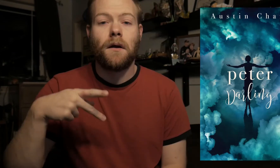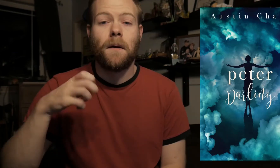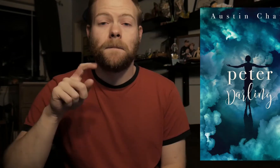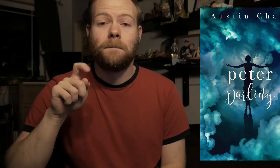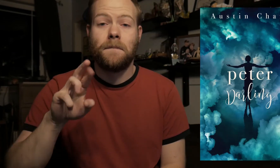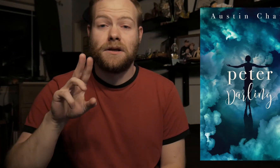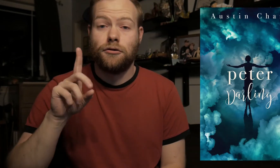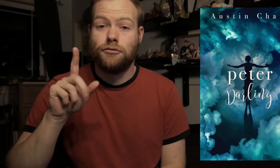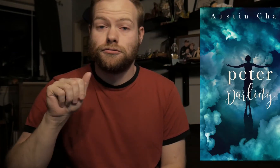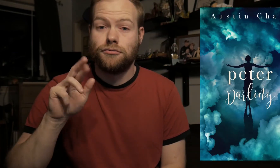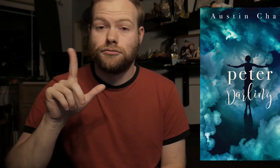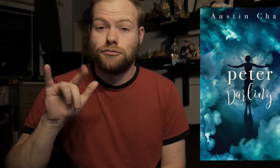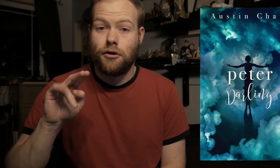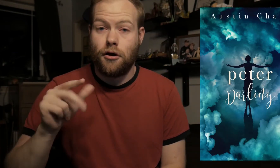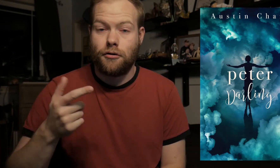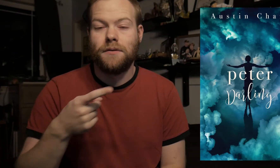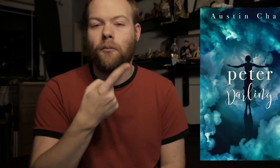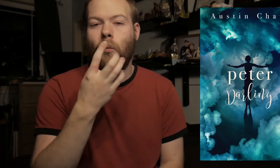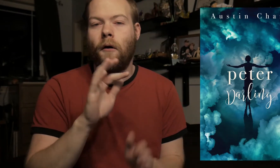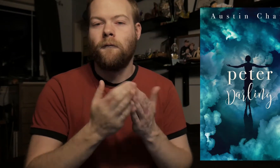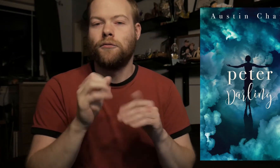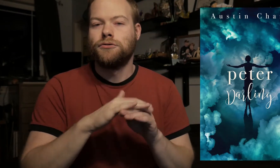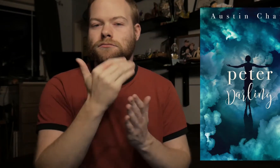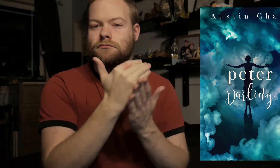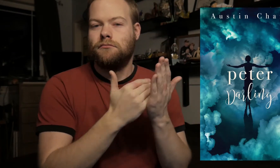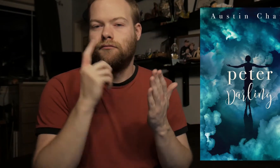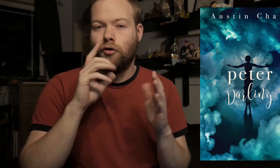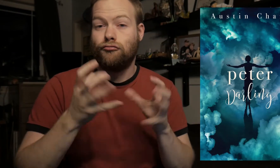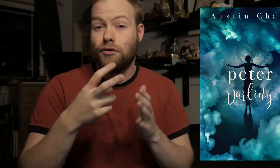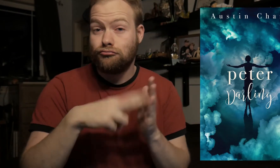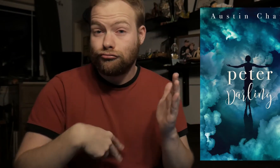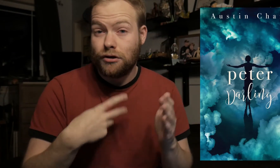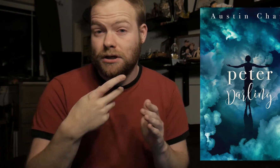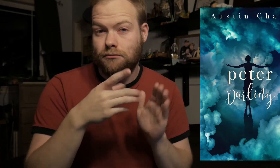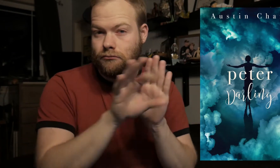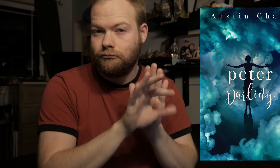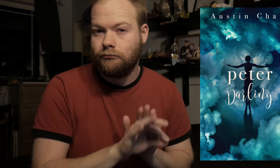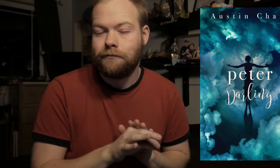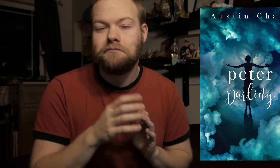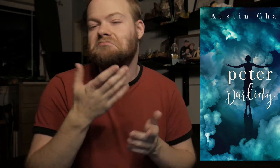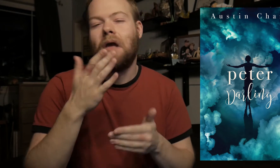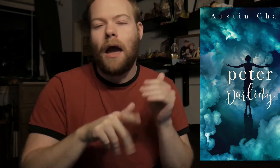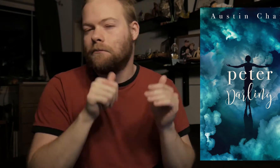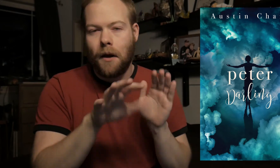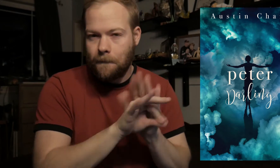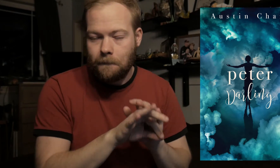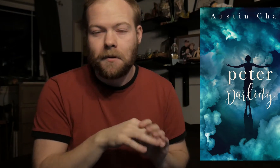Peter Darling. It's one of the books on the list for Group Read picks, it ended up not being picked.